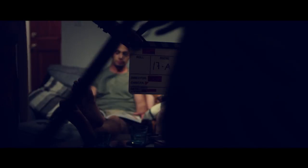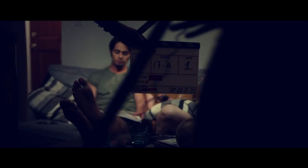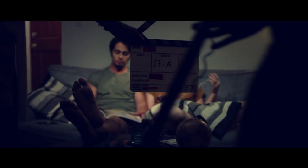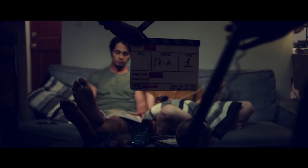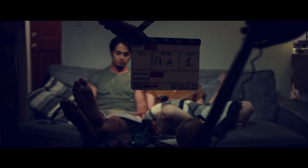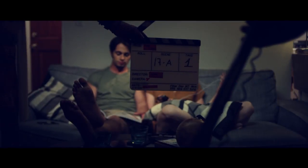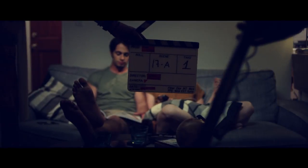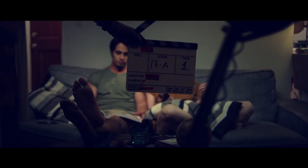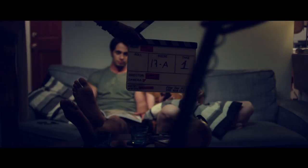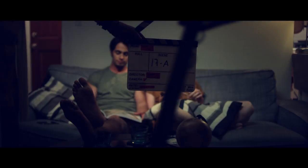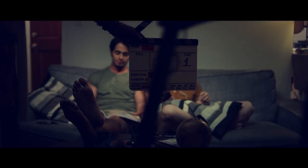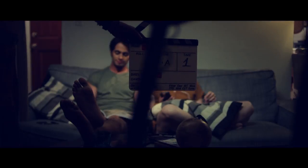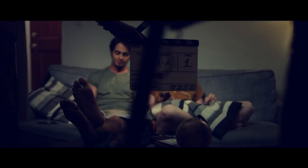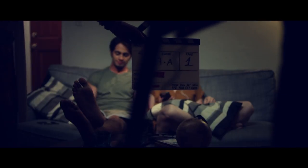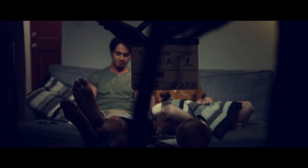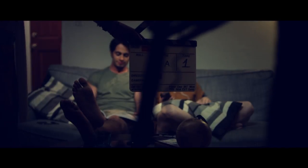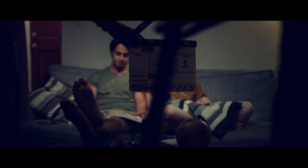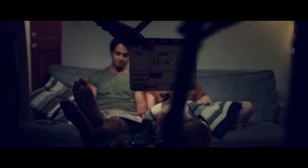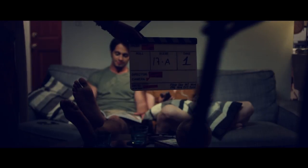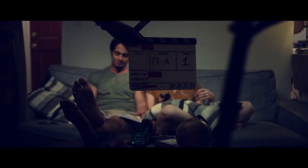Clapper: Seven… …Hum, what are you doing?